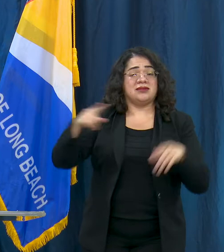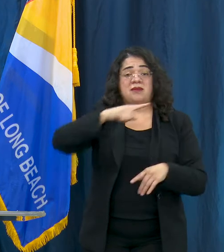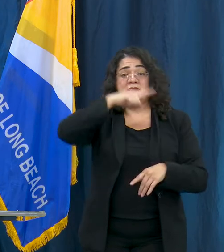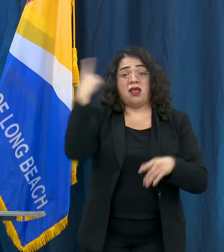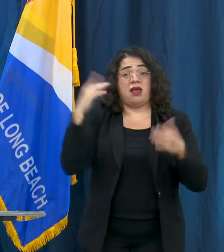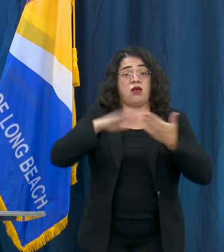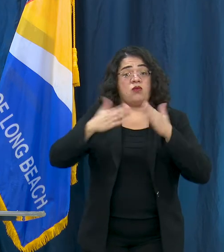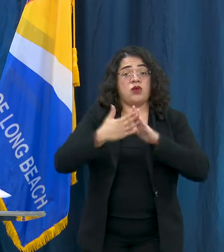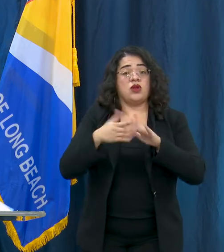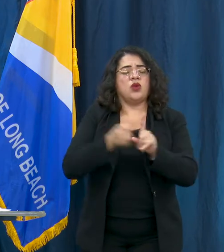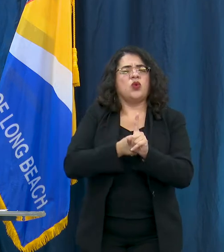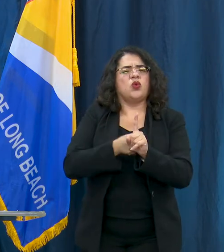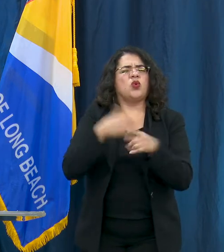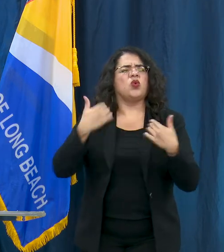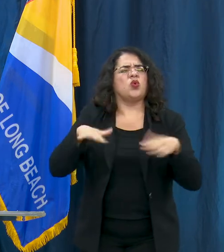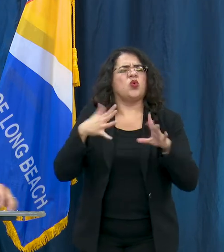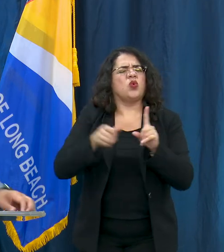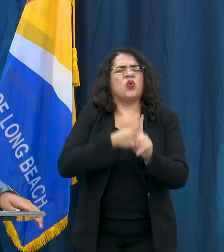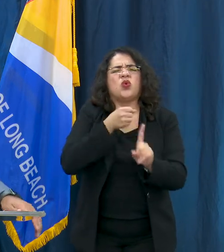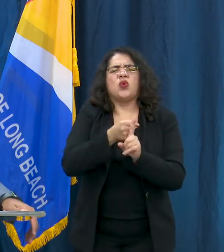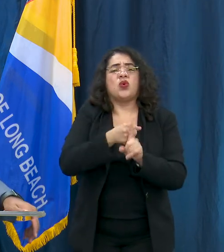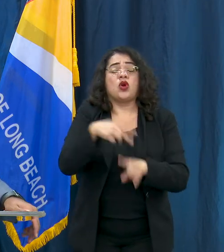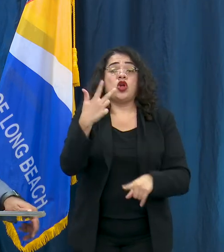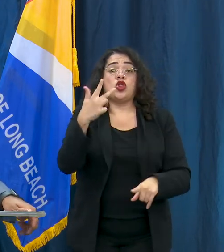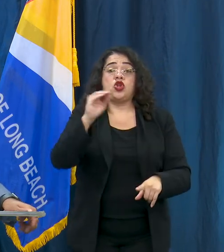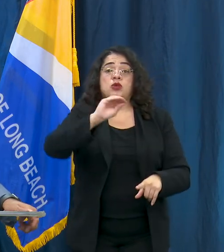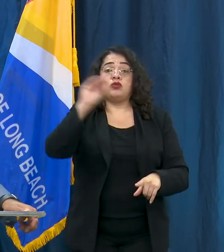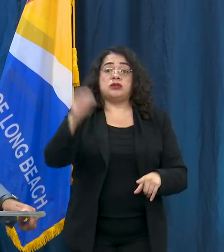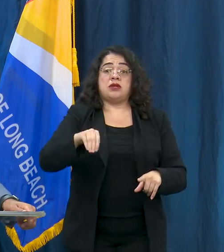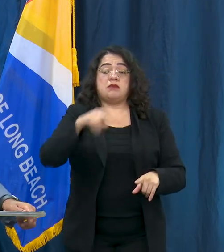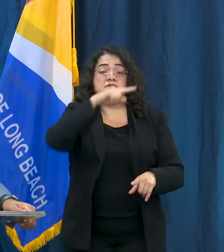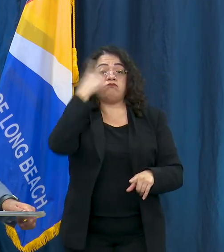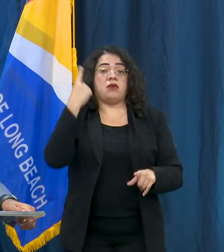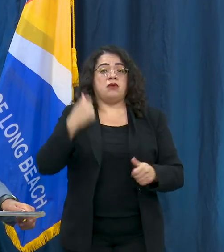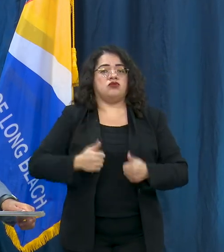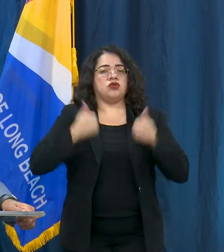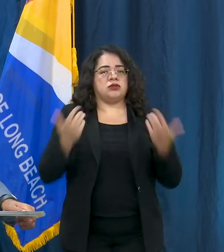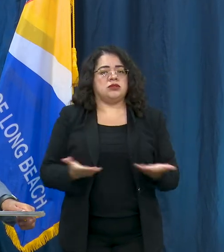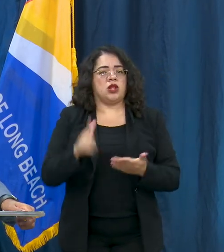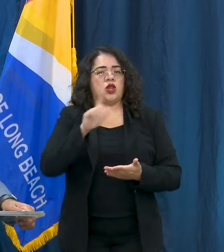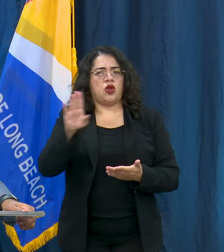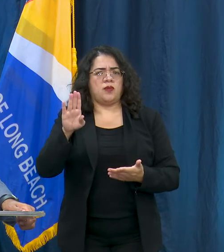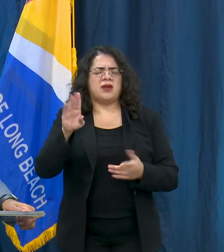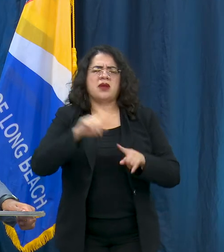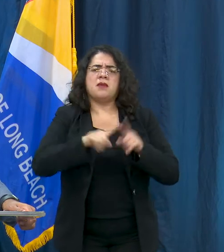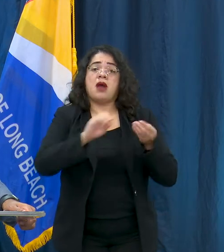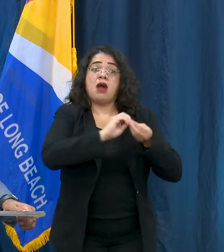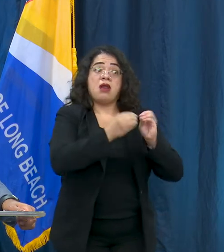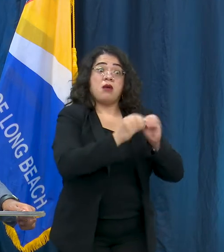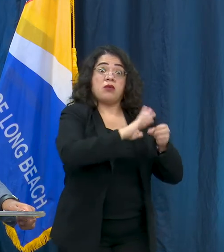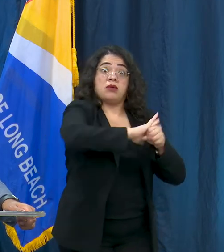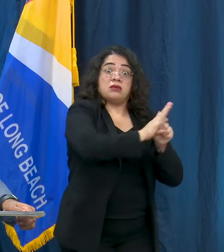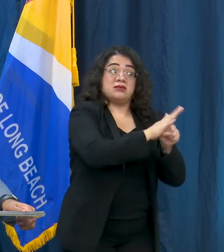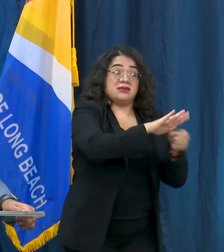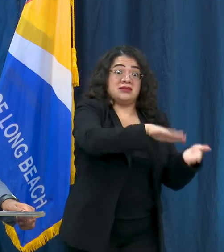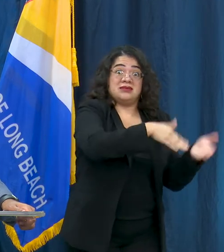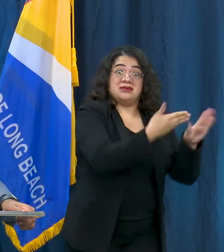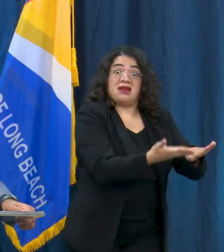Black residents make up 13% of the population you'd account for 23% of our COVID-19 deaths here.